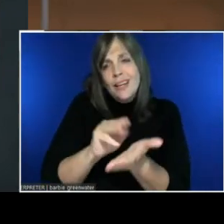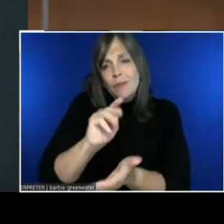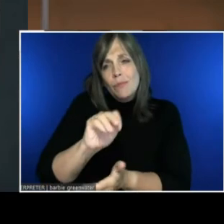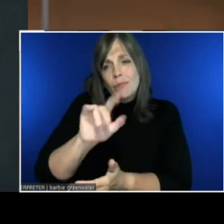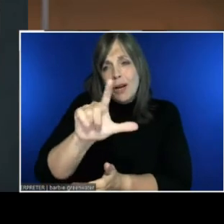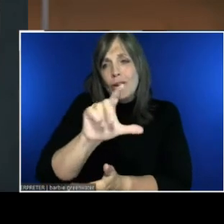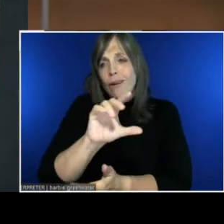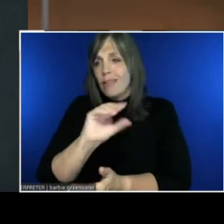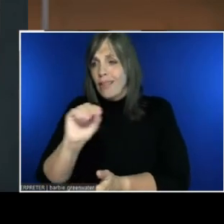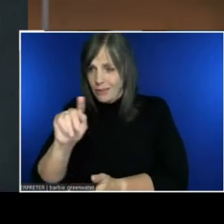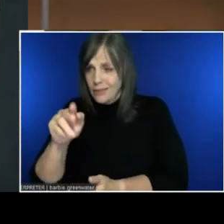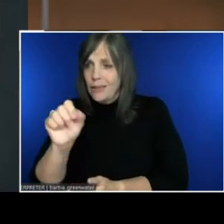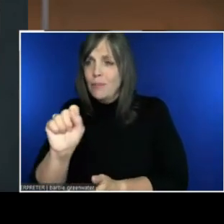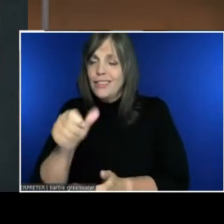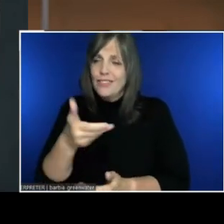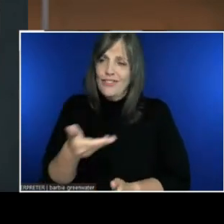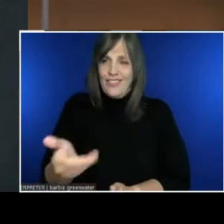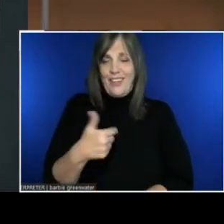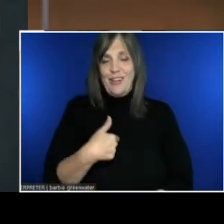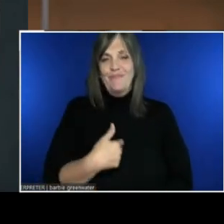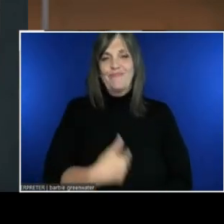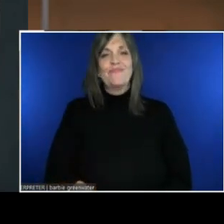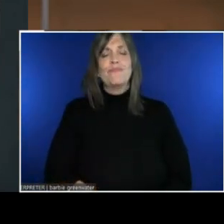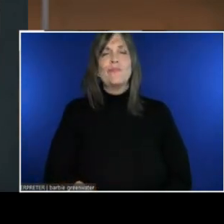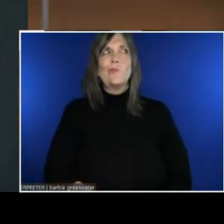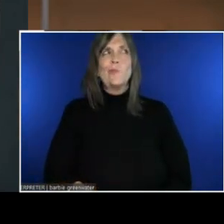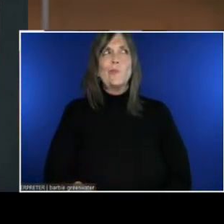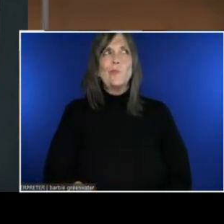One other thing, before we dig into captions.